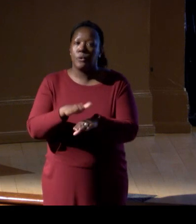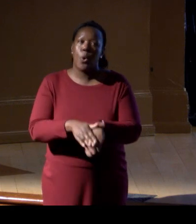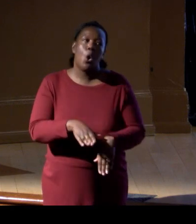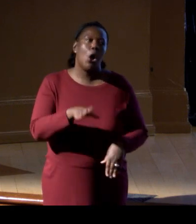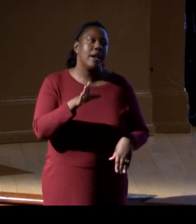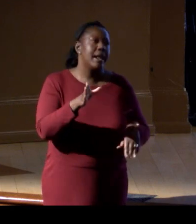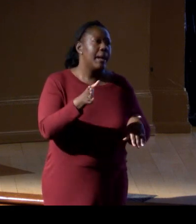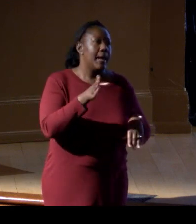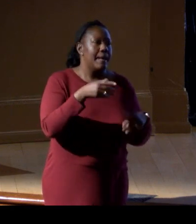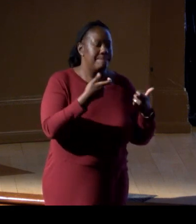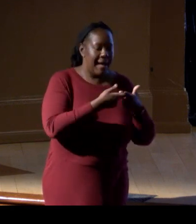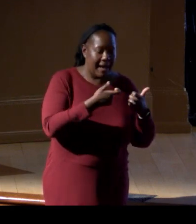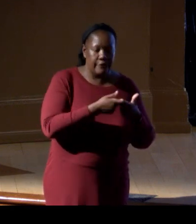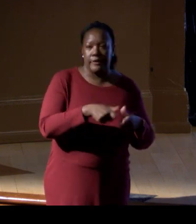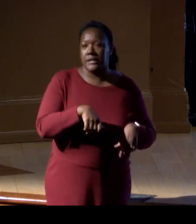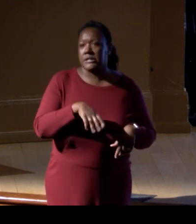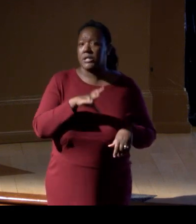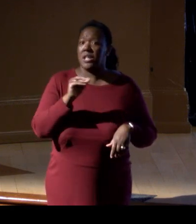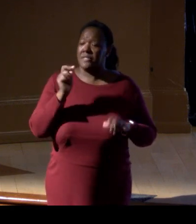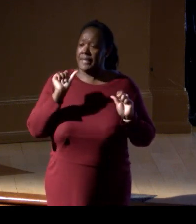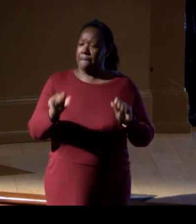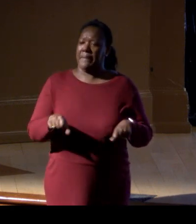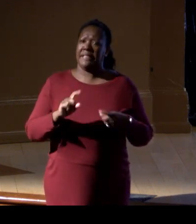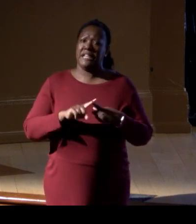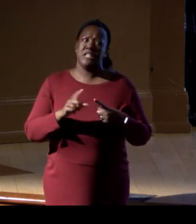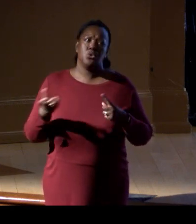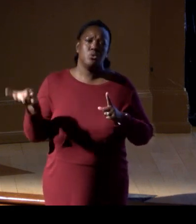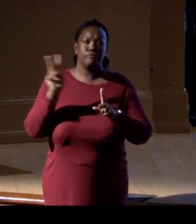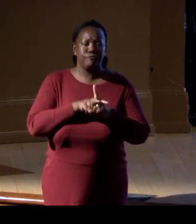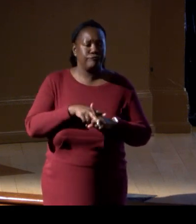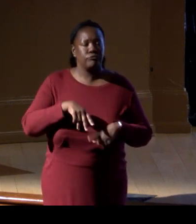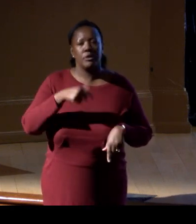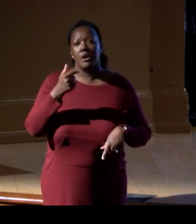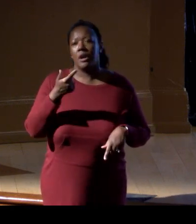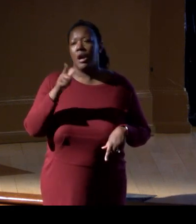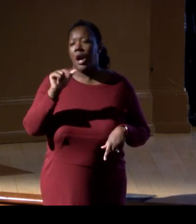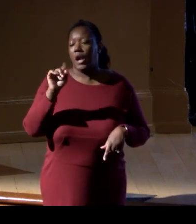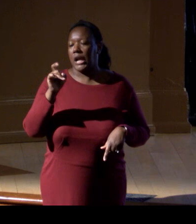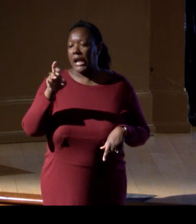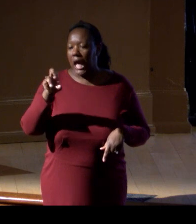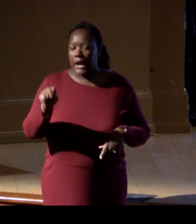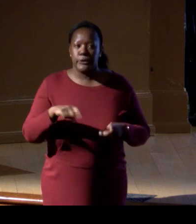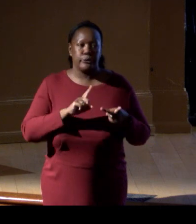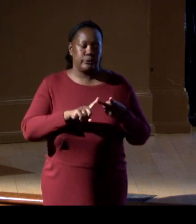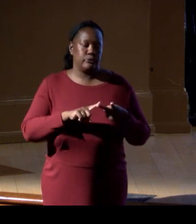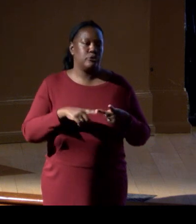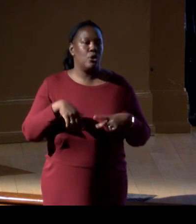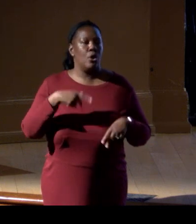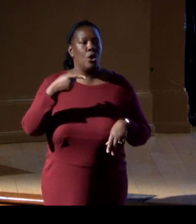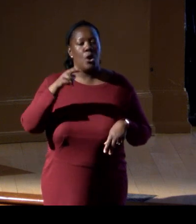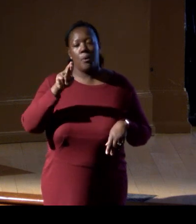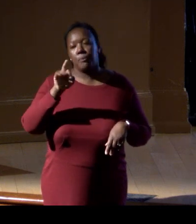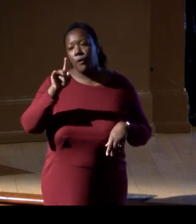The ability to put eDNA on gliders, surface gliders, profilers, and collect that information,